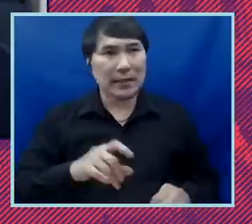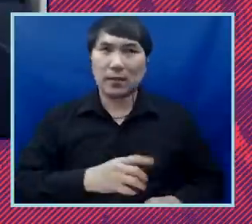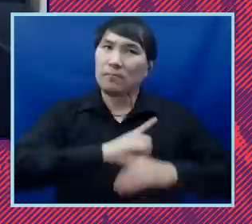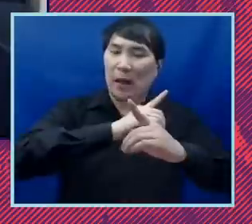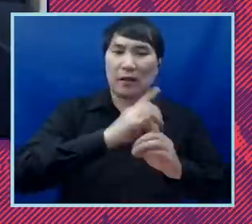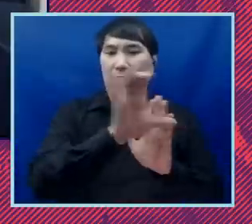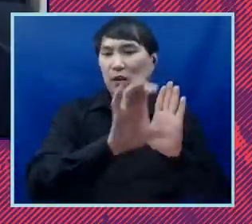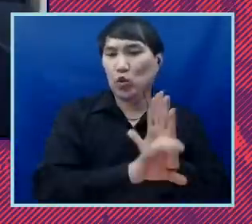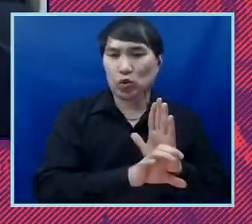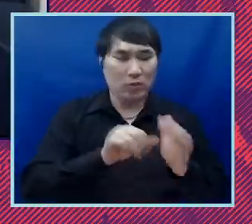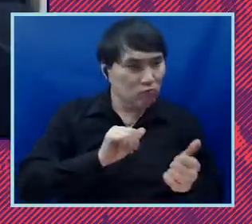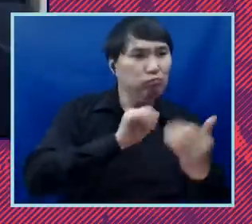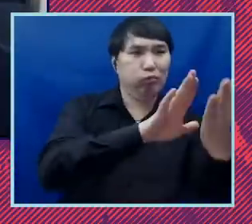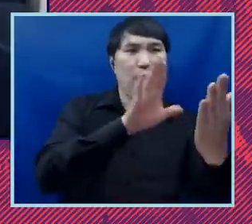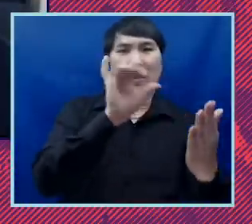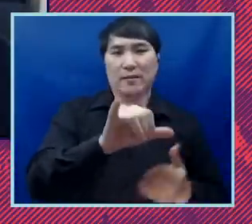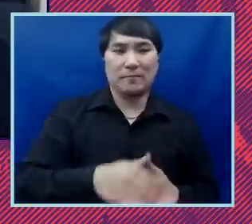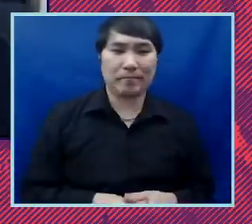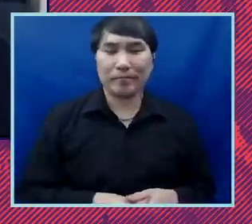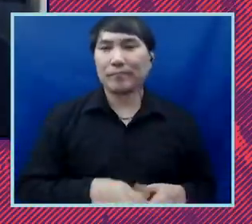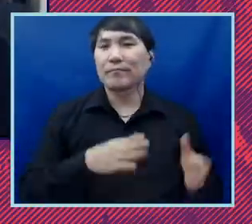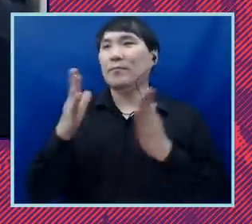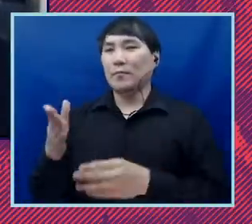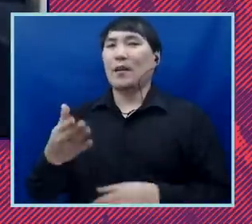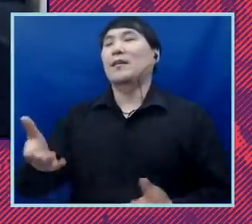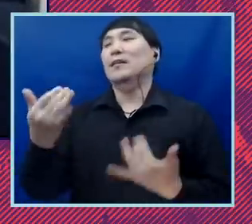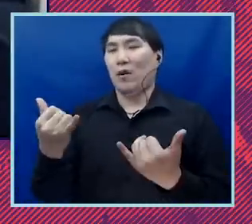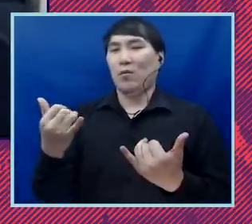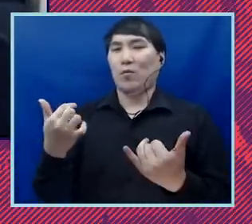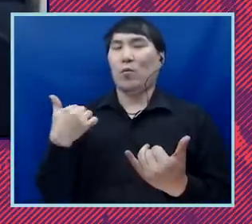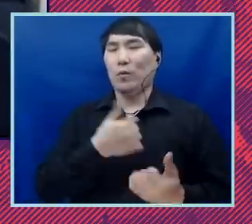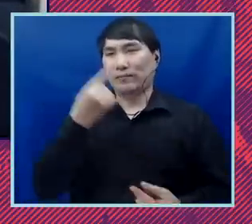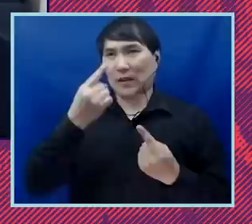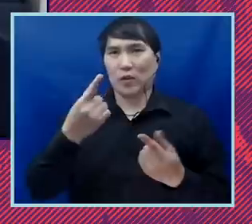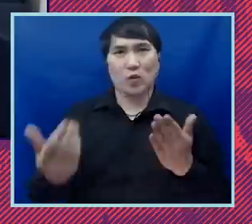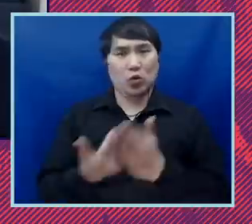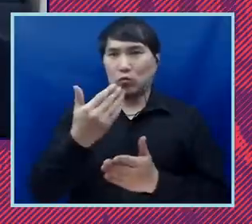Yeah. And then talk to me now, as we pivot, you and I pivot together, right? We always joke